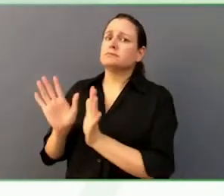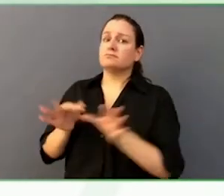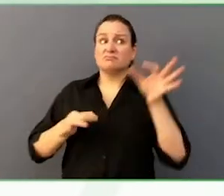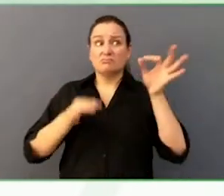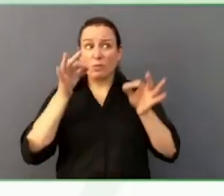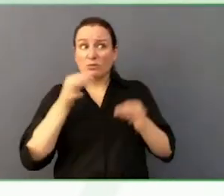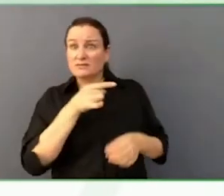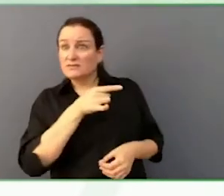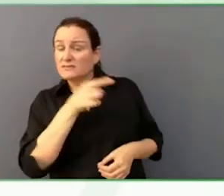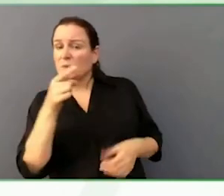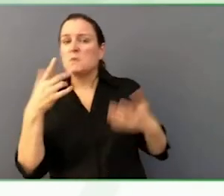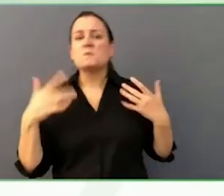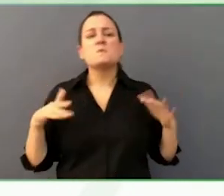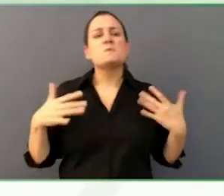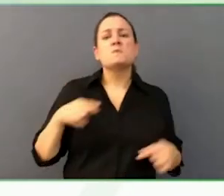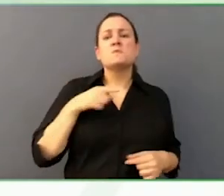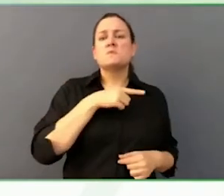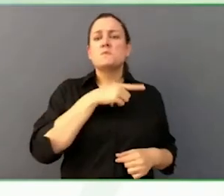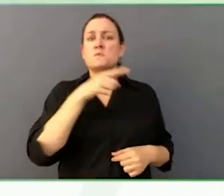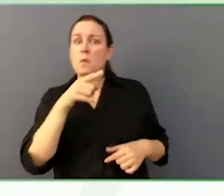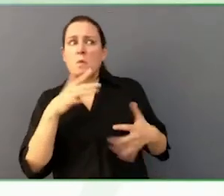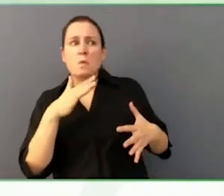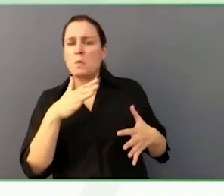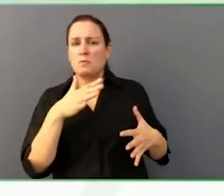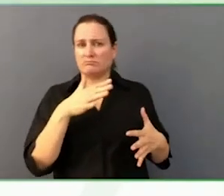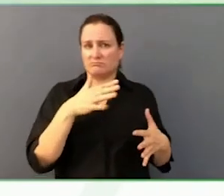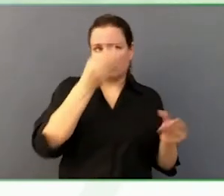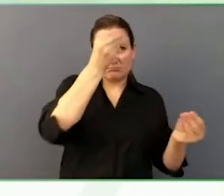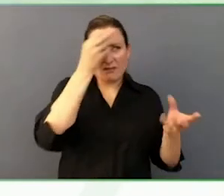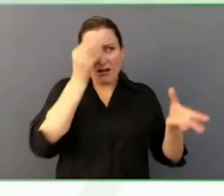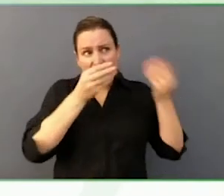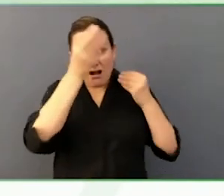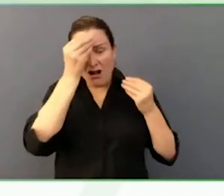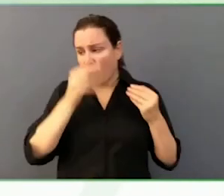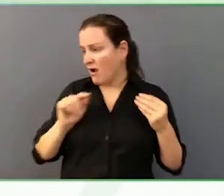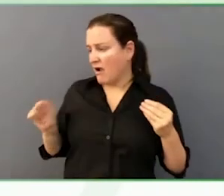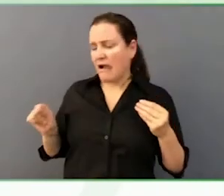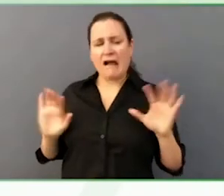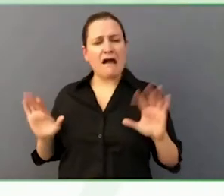We help him determine what is true and what is not true.